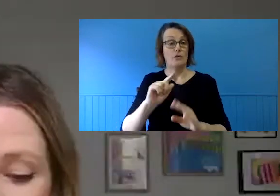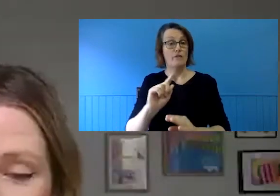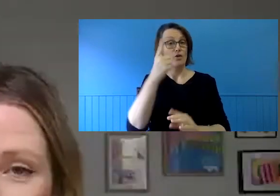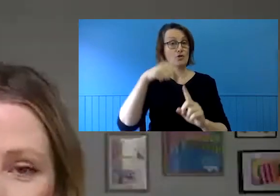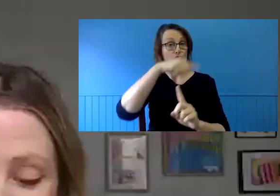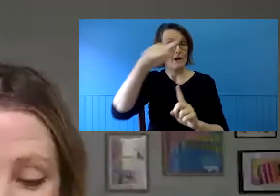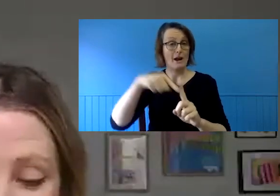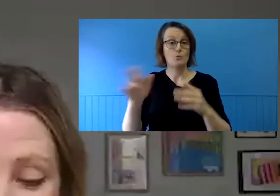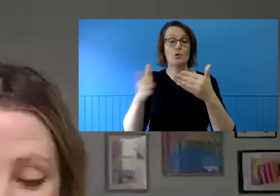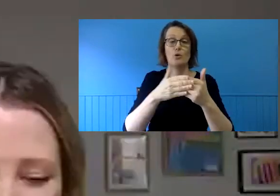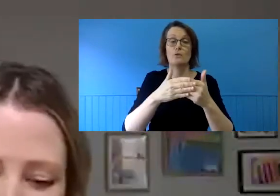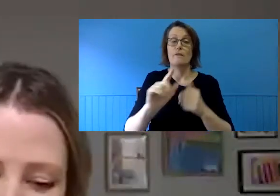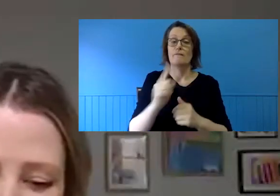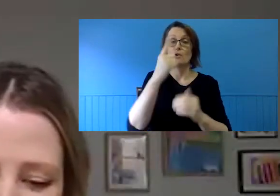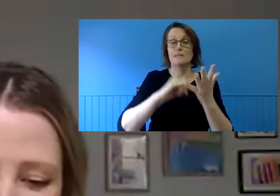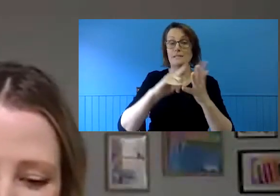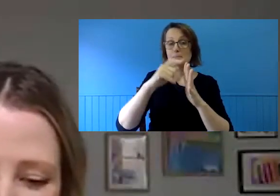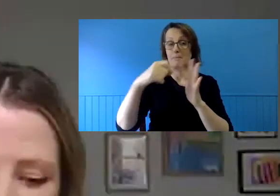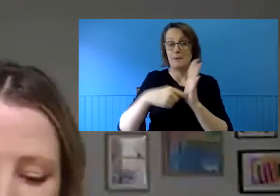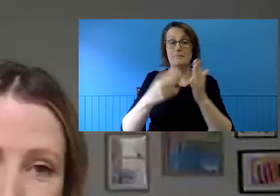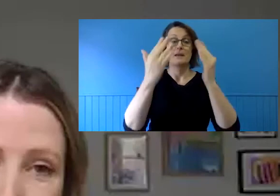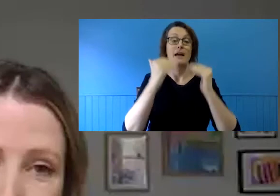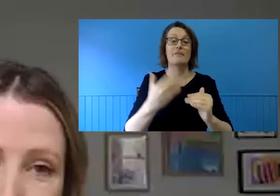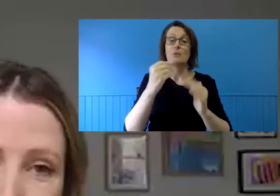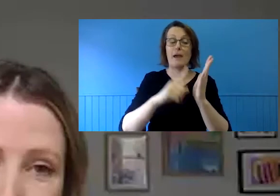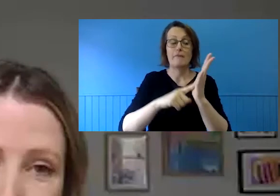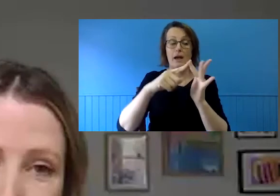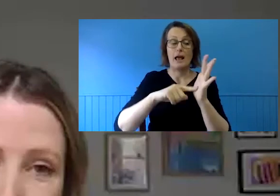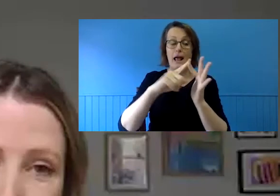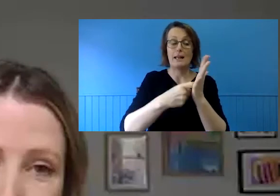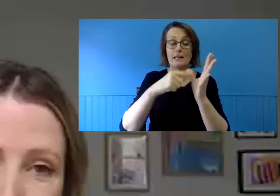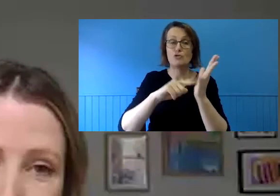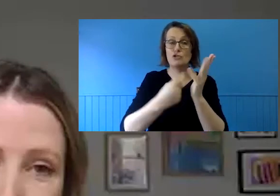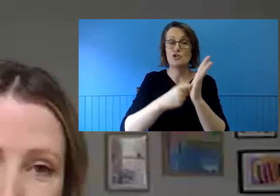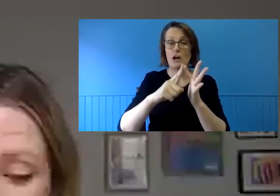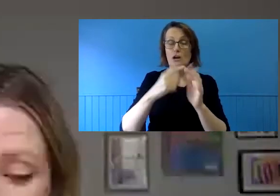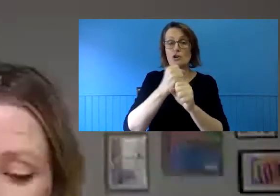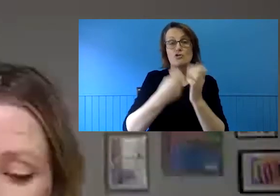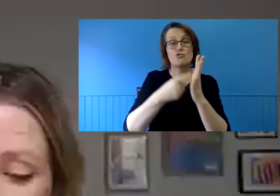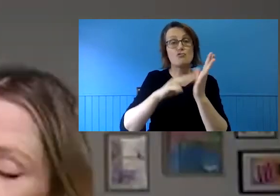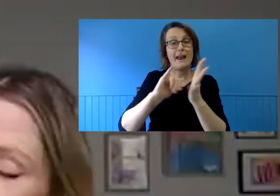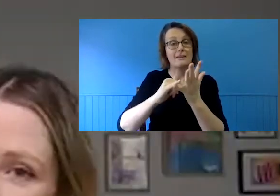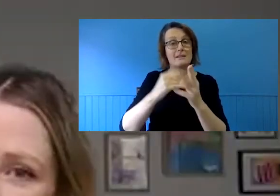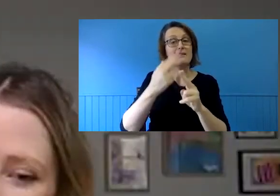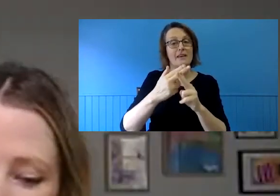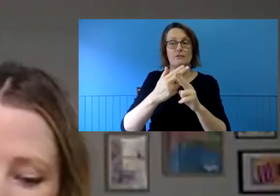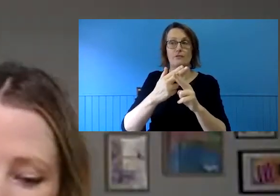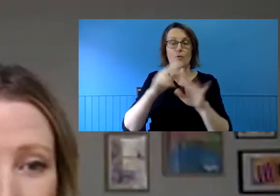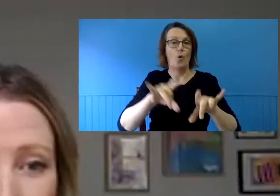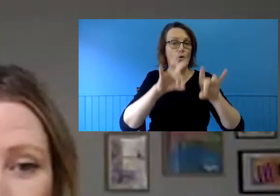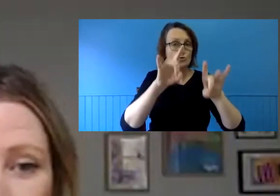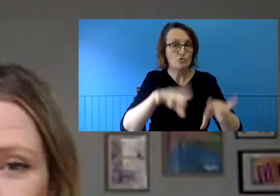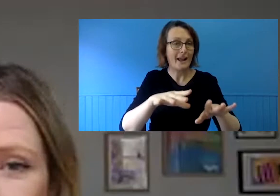also a new translation fund for literature and the applications